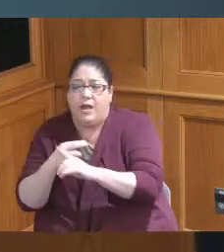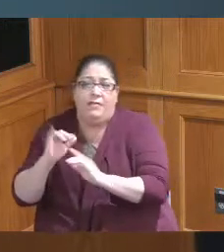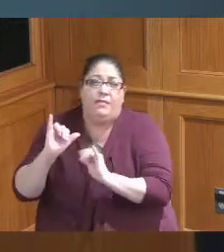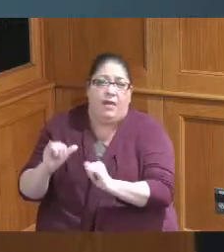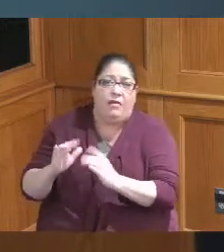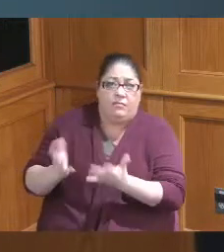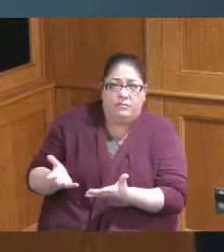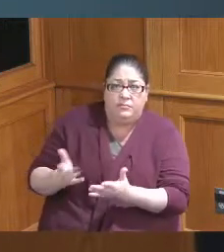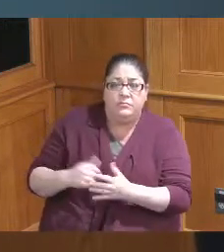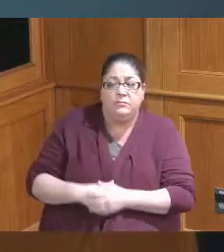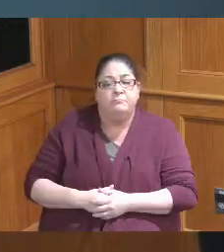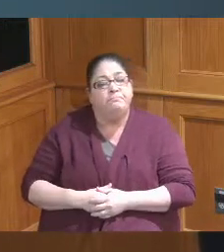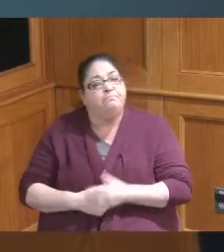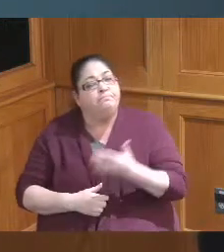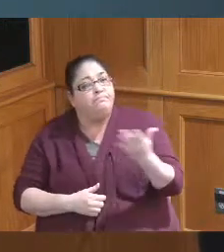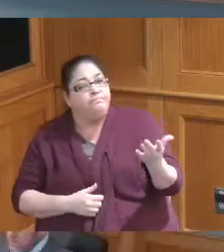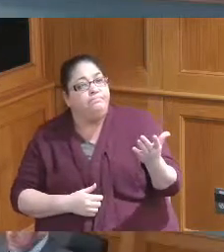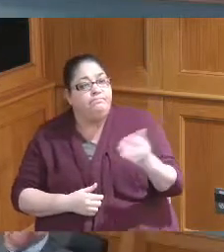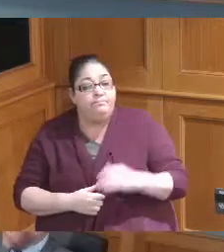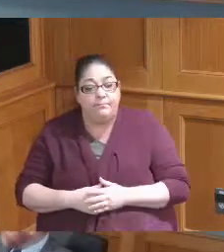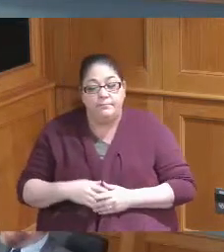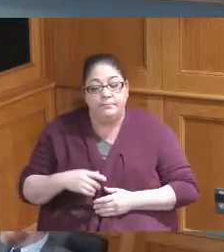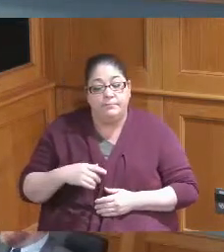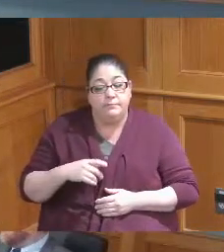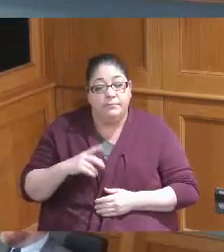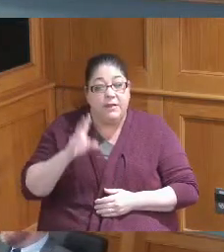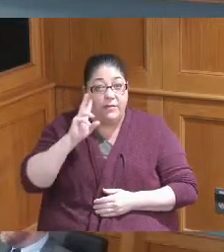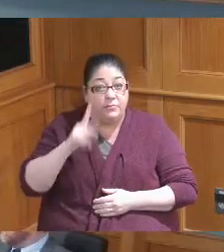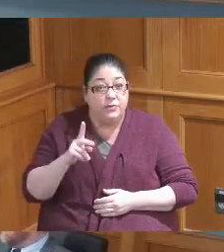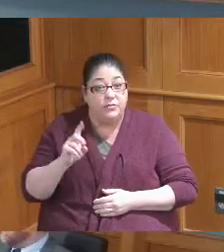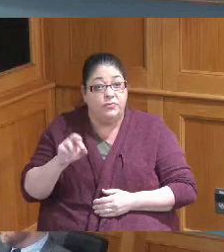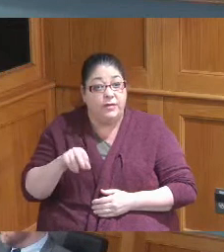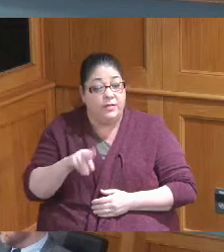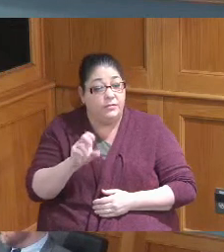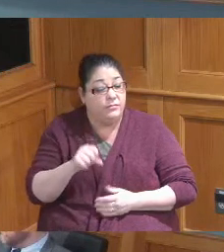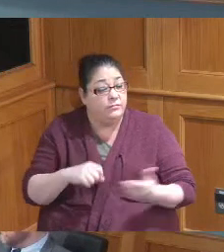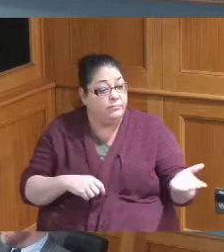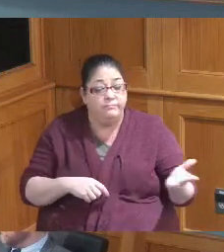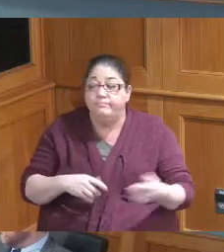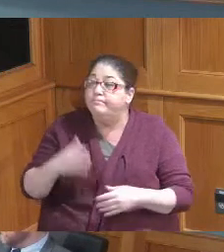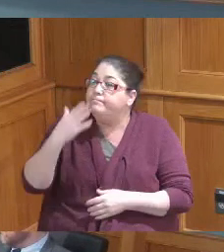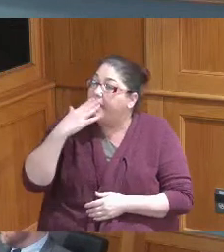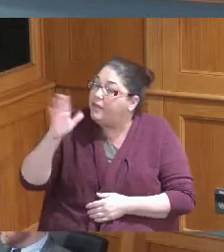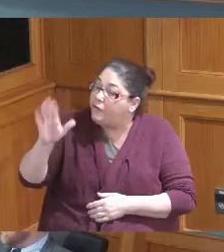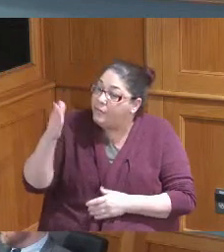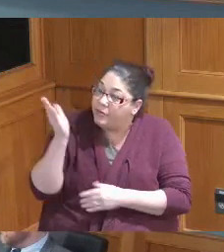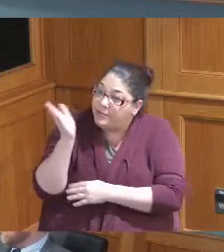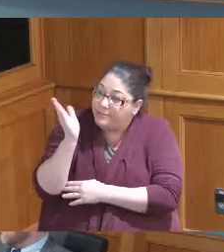Vice President Driehaus thank you thank you for the presentation so can you help